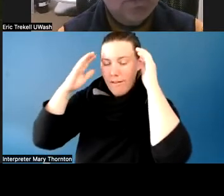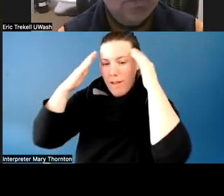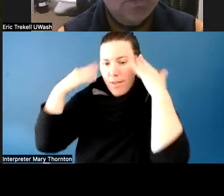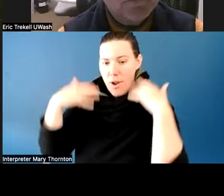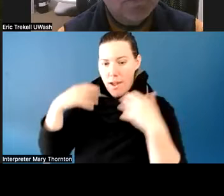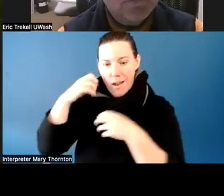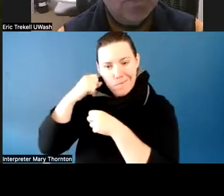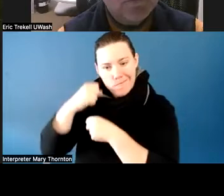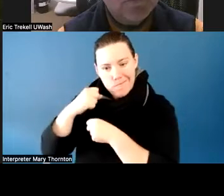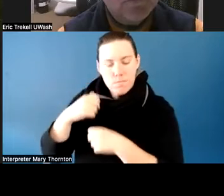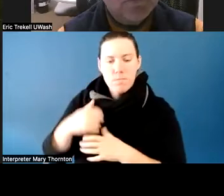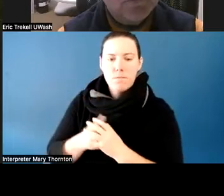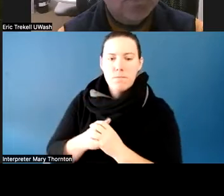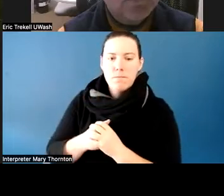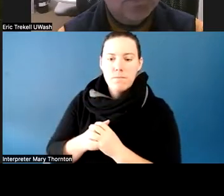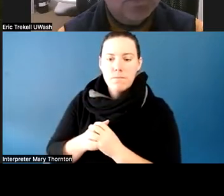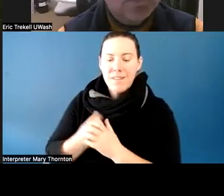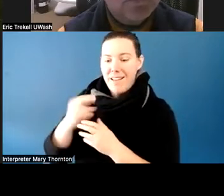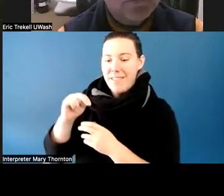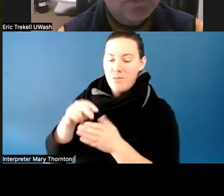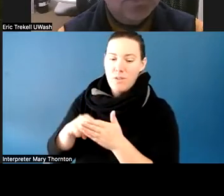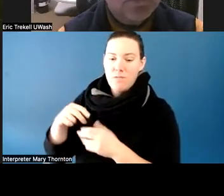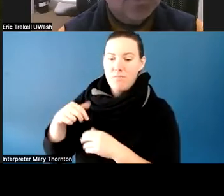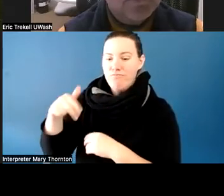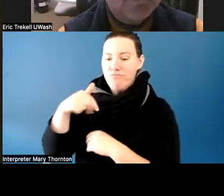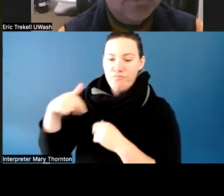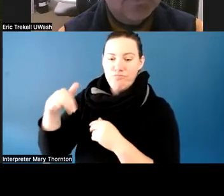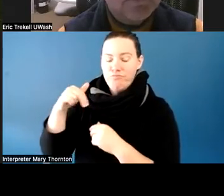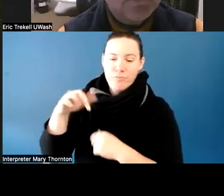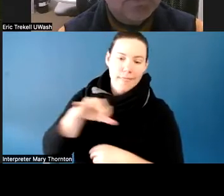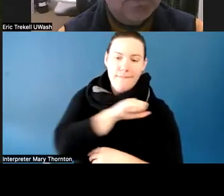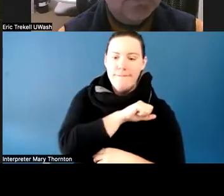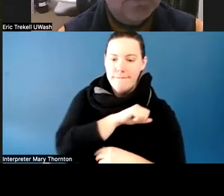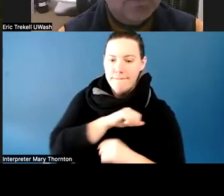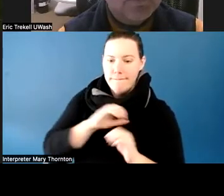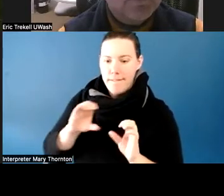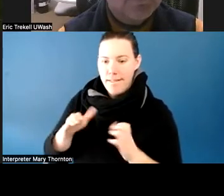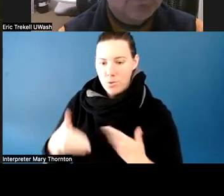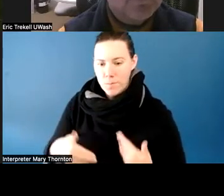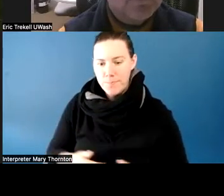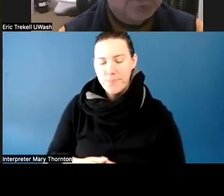and storm out of the classroom. And the faculty were very concerned